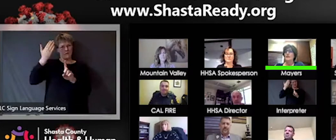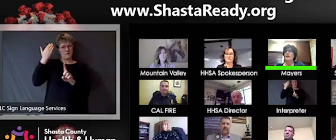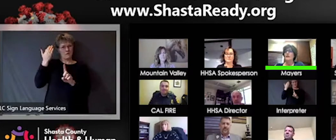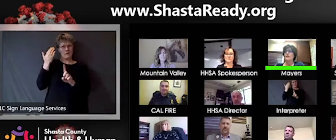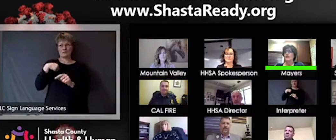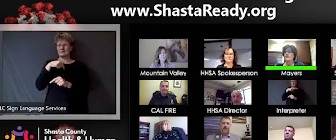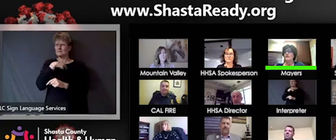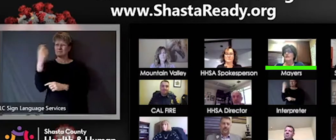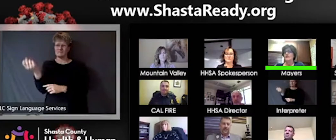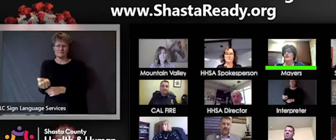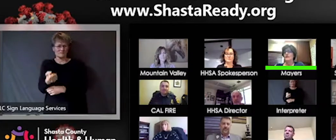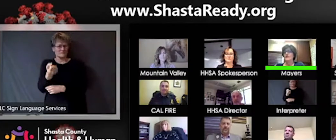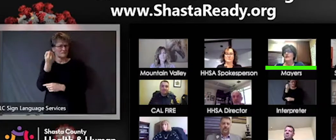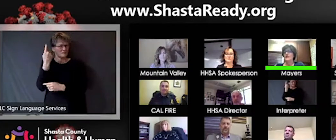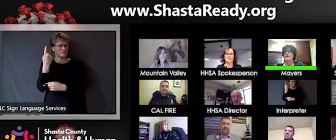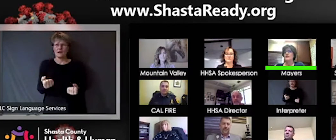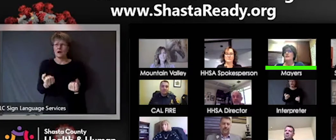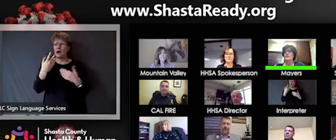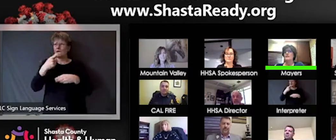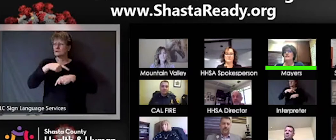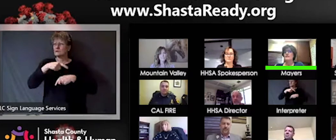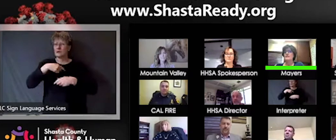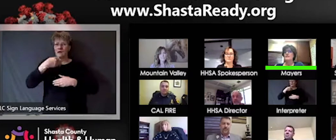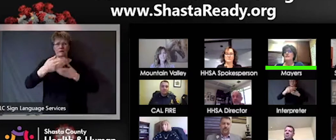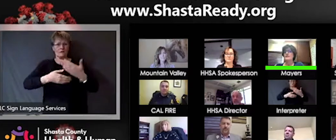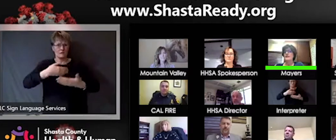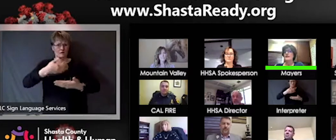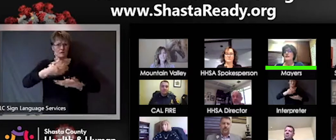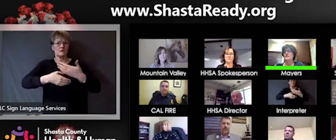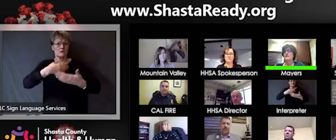long of a process that was going to be, so we see some dips and dives with